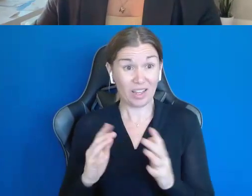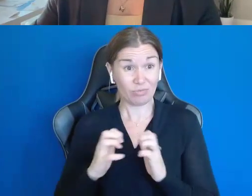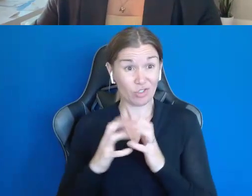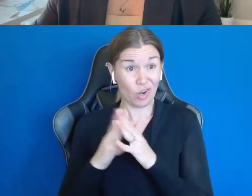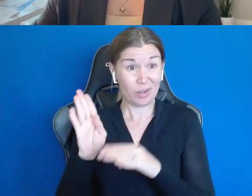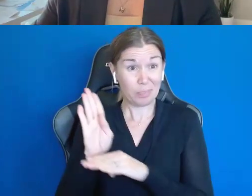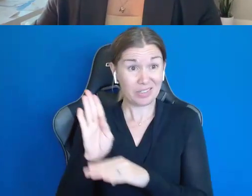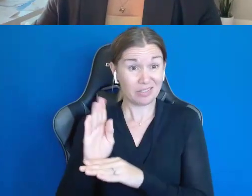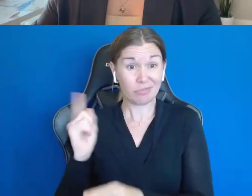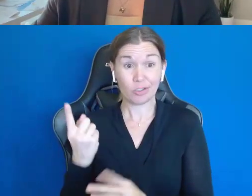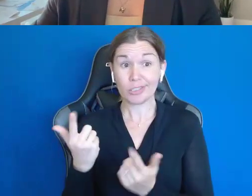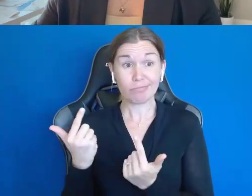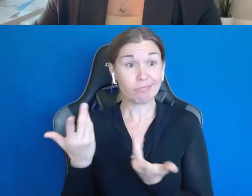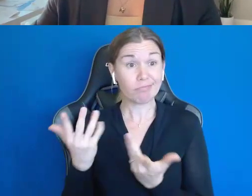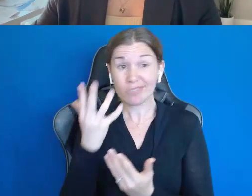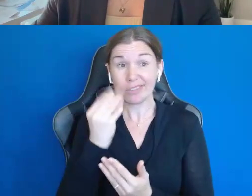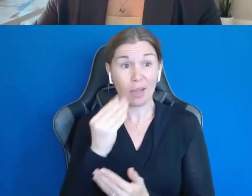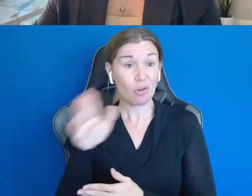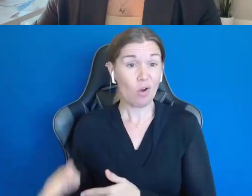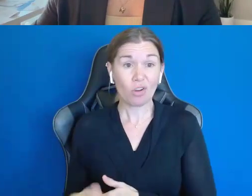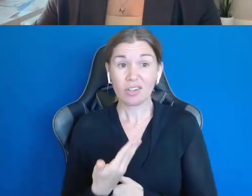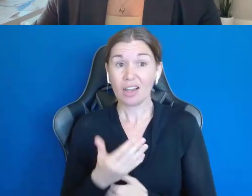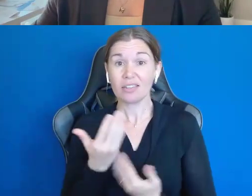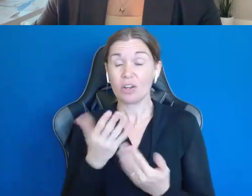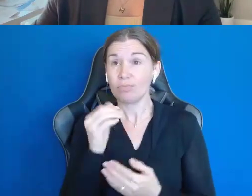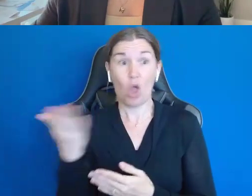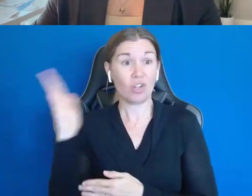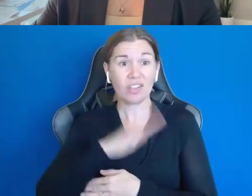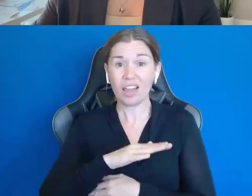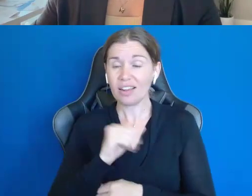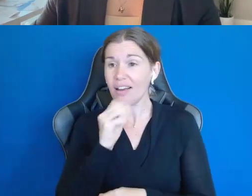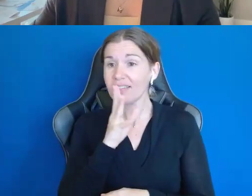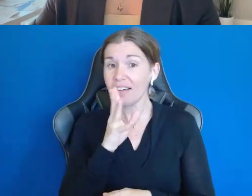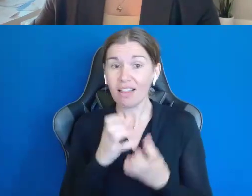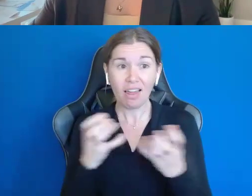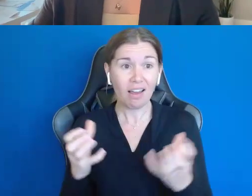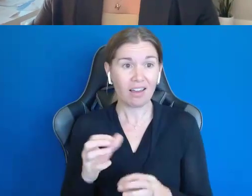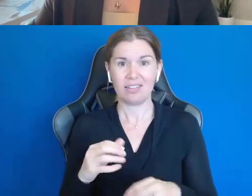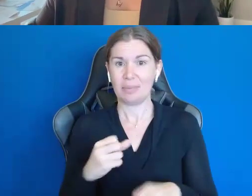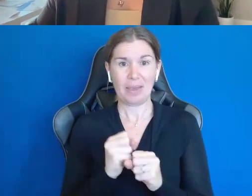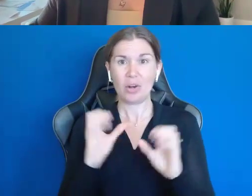I wasn't talking much. I wouldn't be making eye contact. I had zero to no friends.